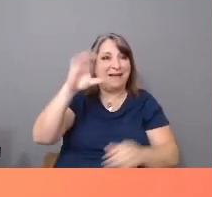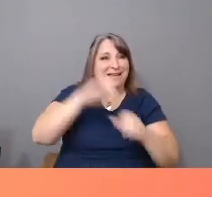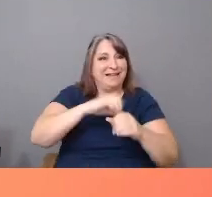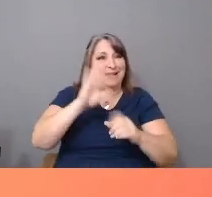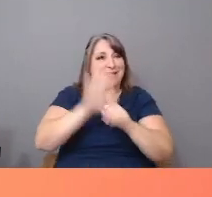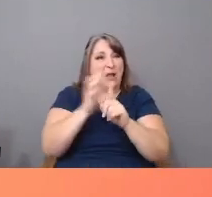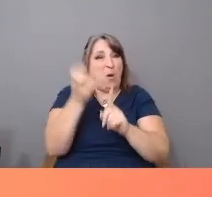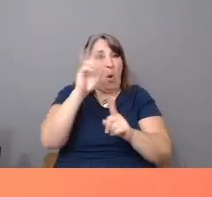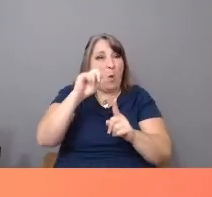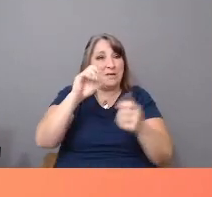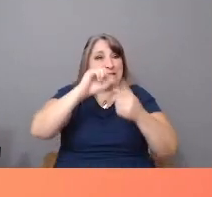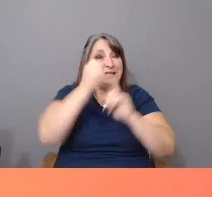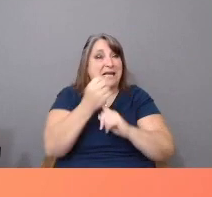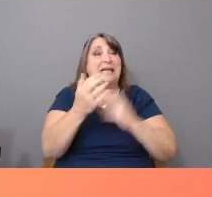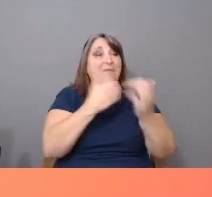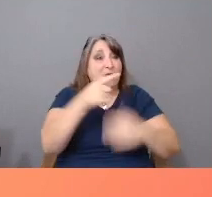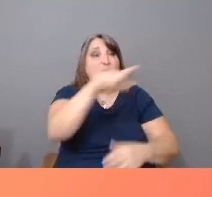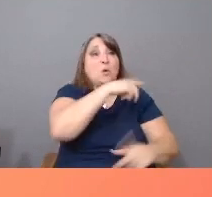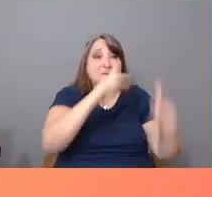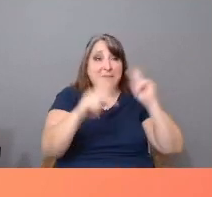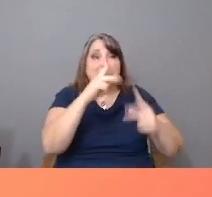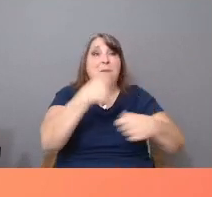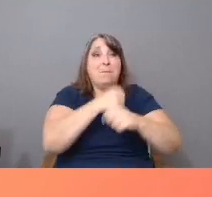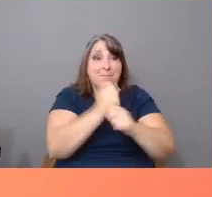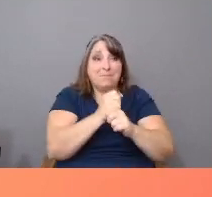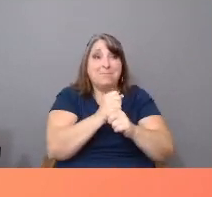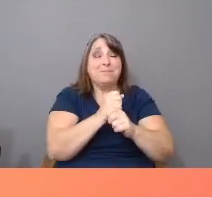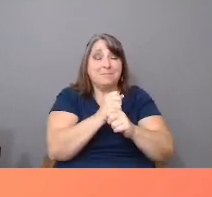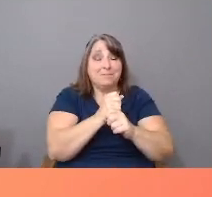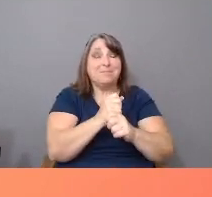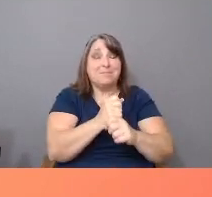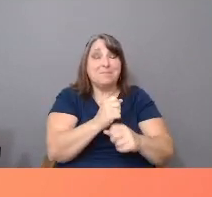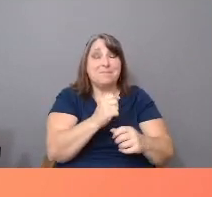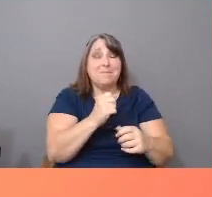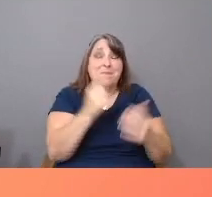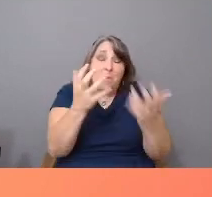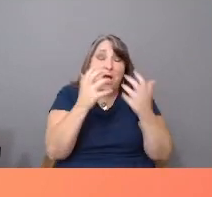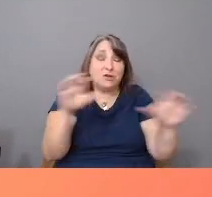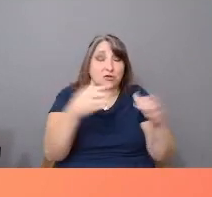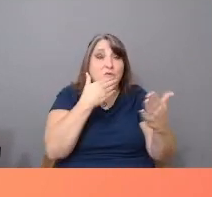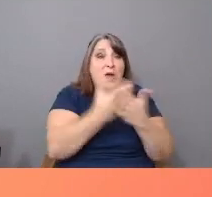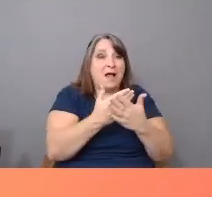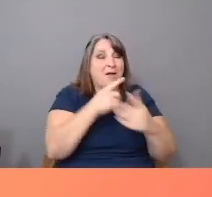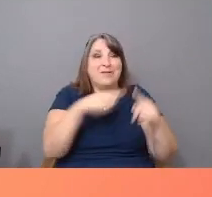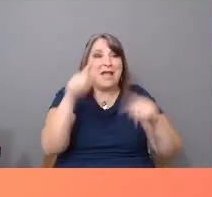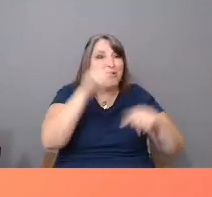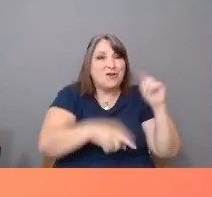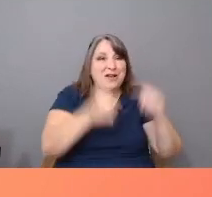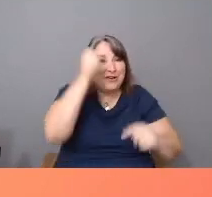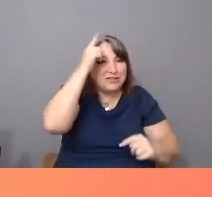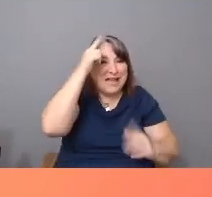Well-meaning as they were, it was very hard for them to see what they could not see. These were progressive films for the time.